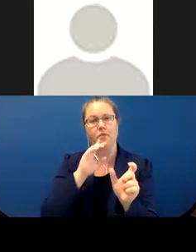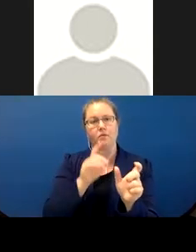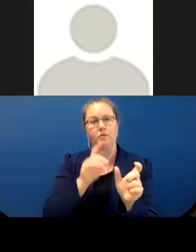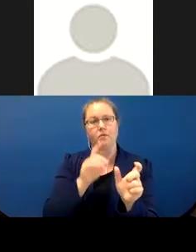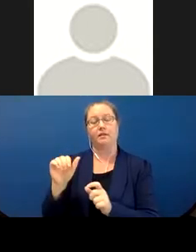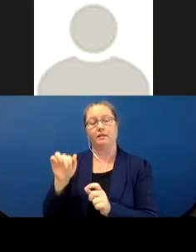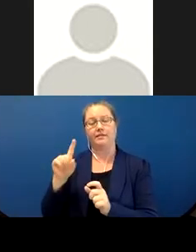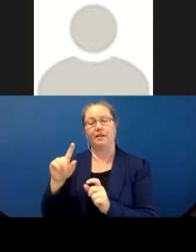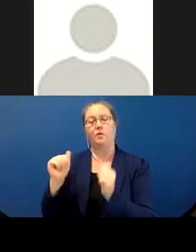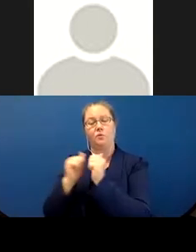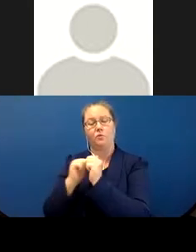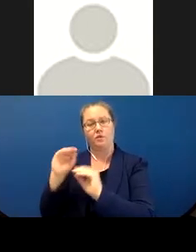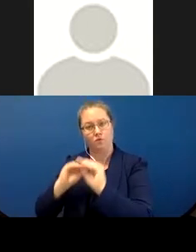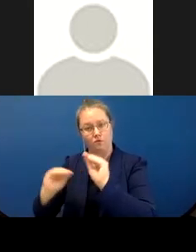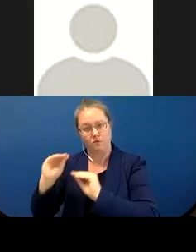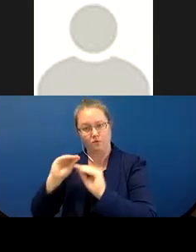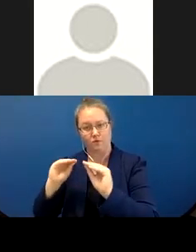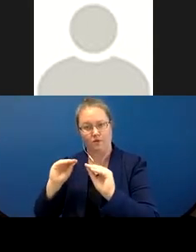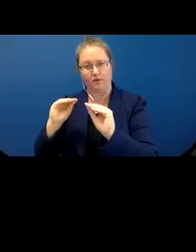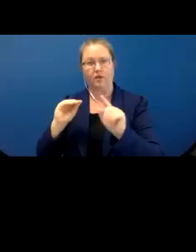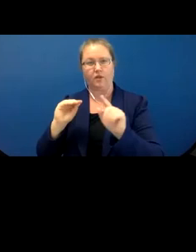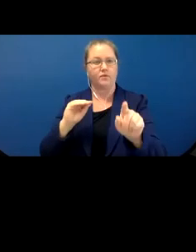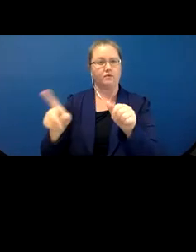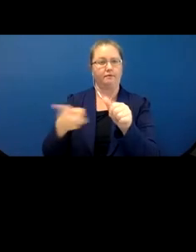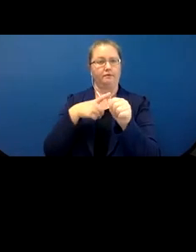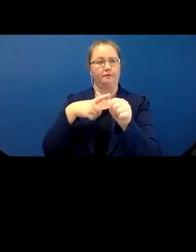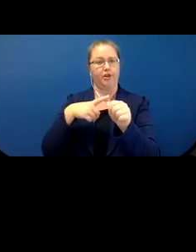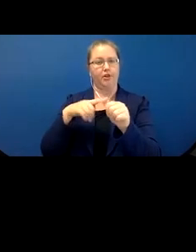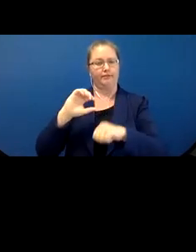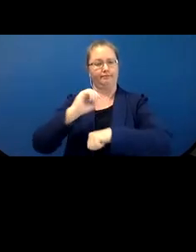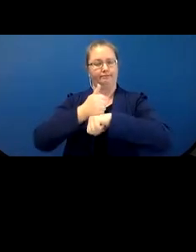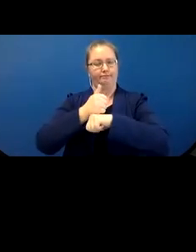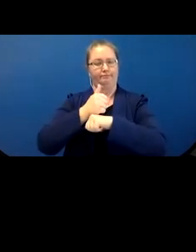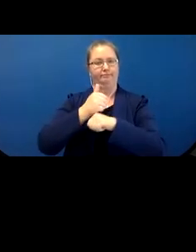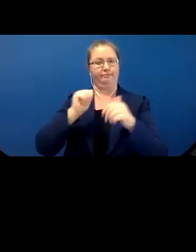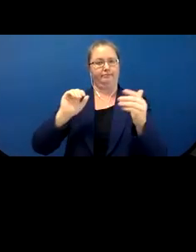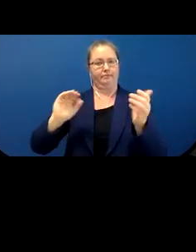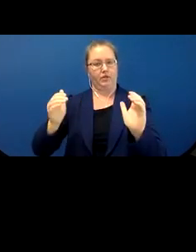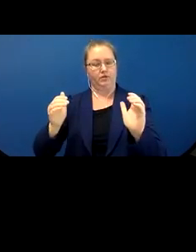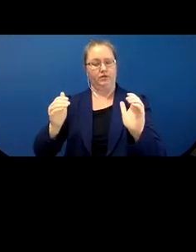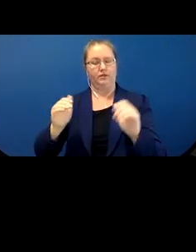of like the initial kind of first instance of when ASL and Navajo are beginning to be